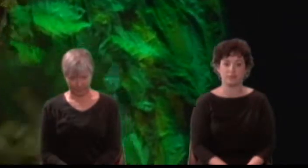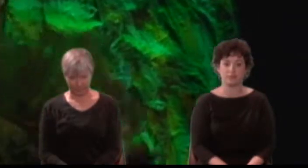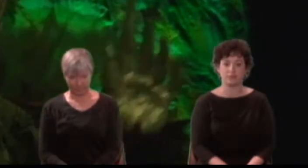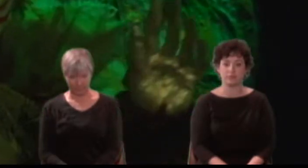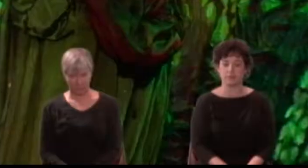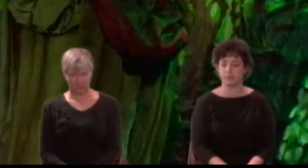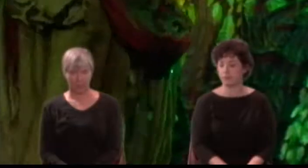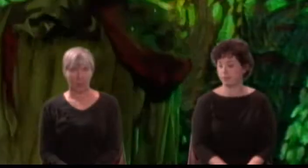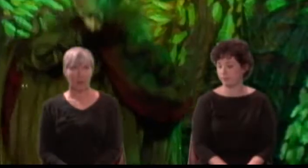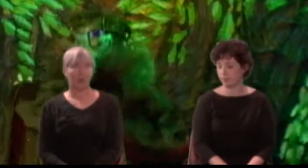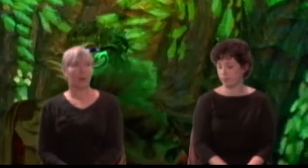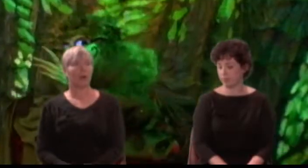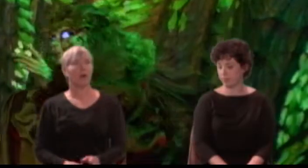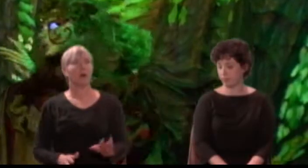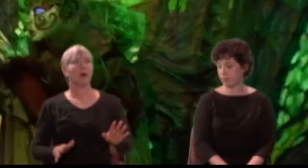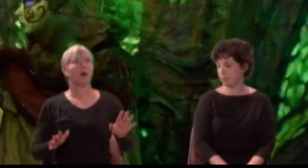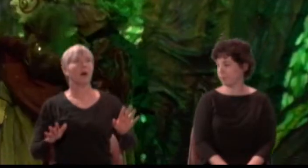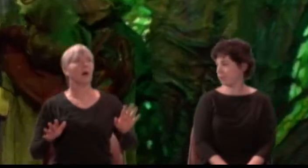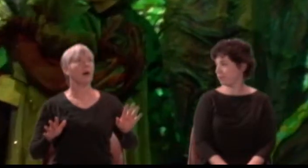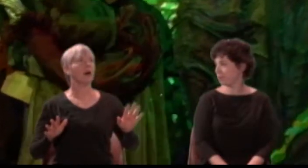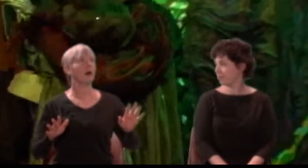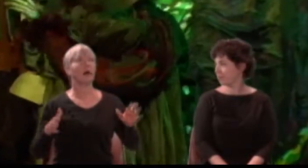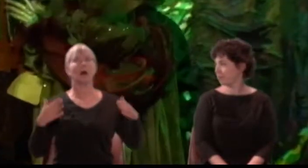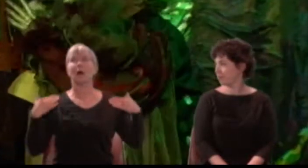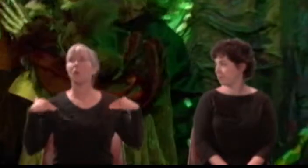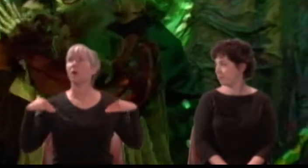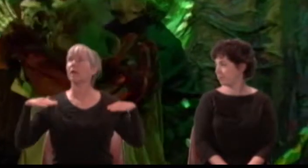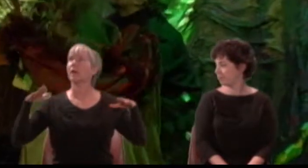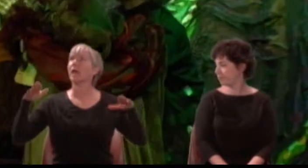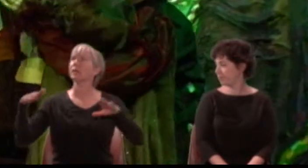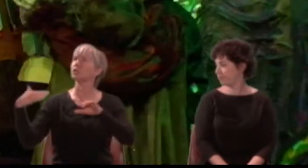Titania: What angel wakes me from my flowery bed?